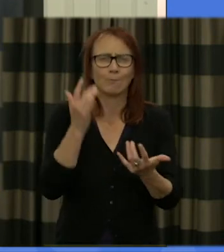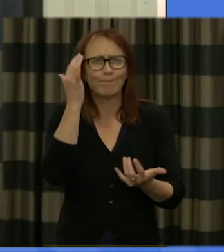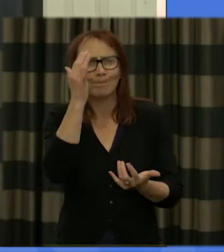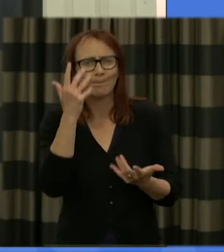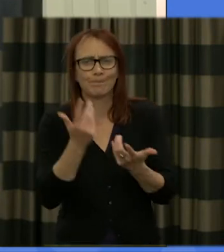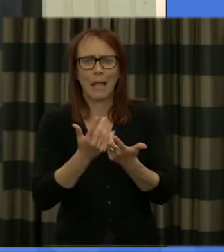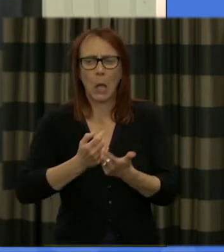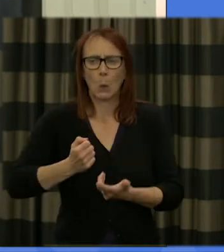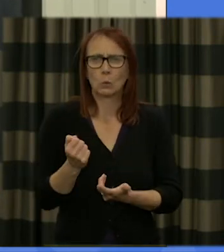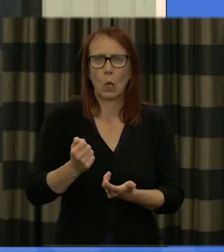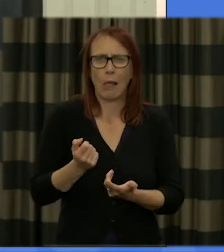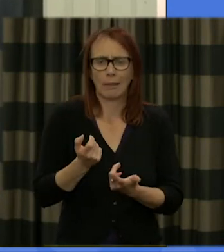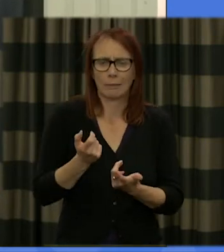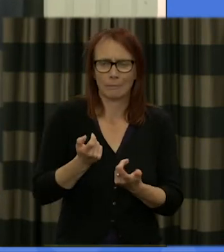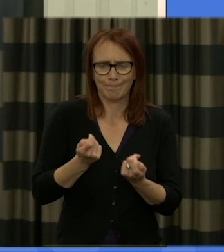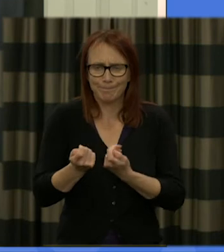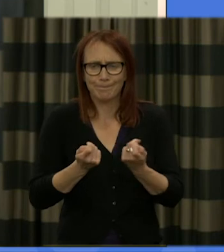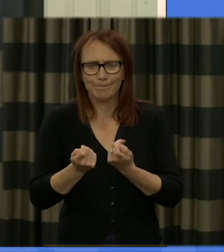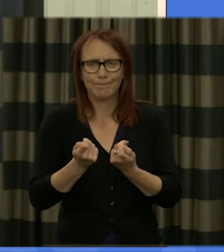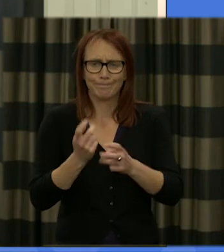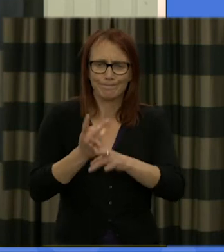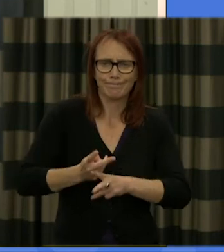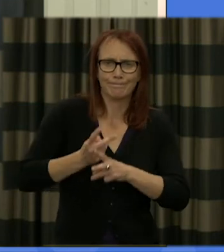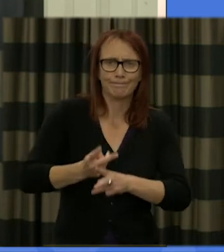serious stewardship and thinking a hand ahead for our country and the wider